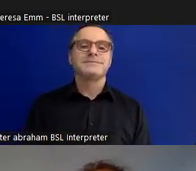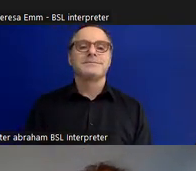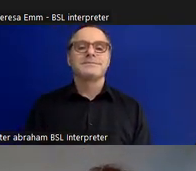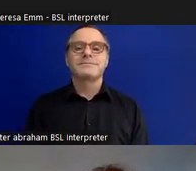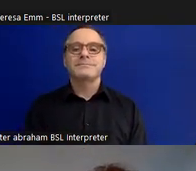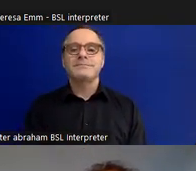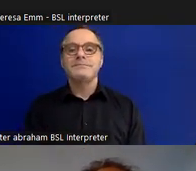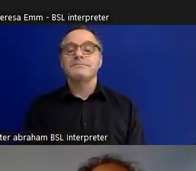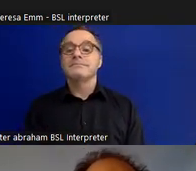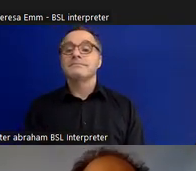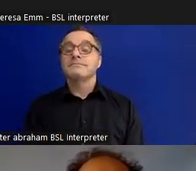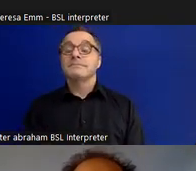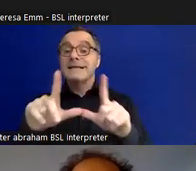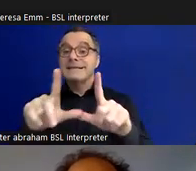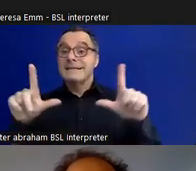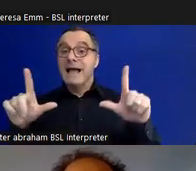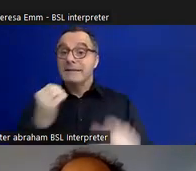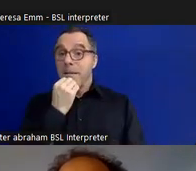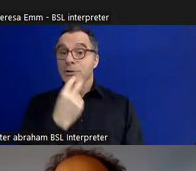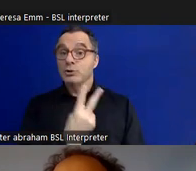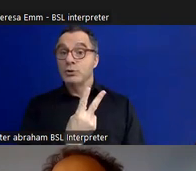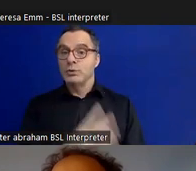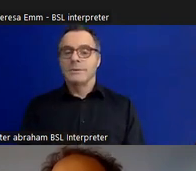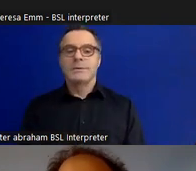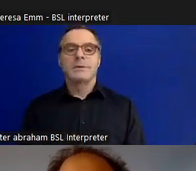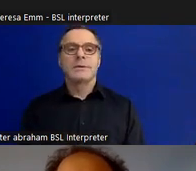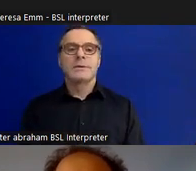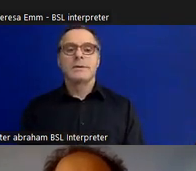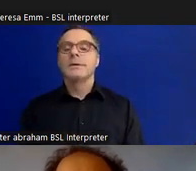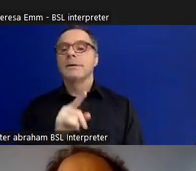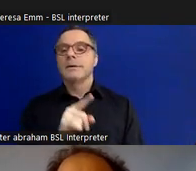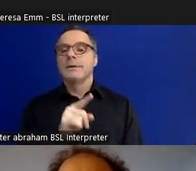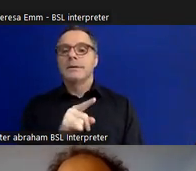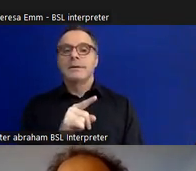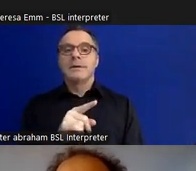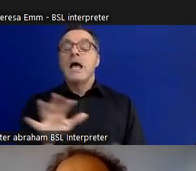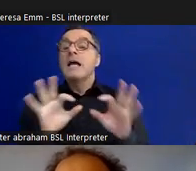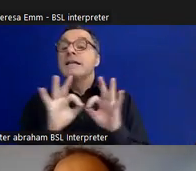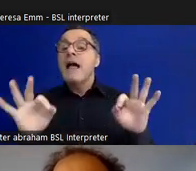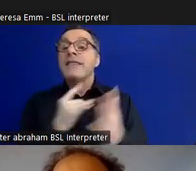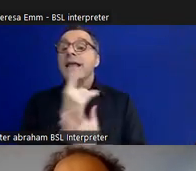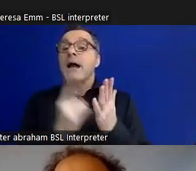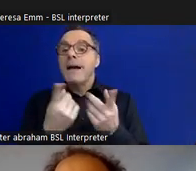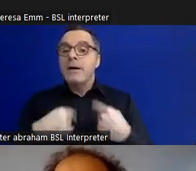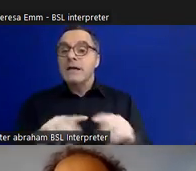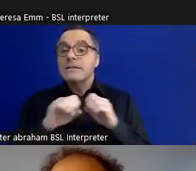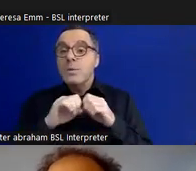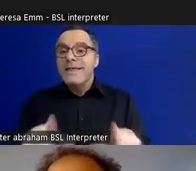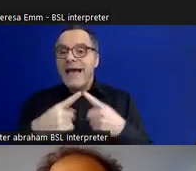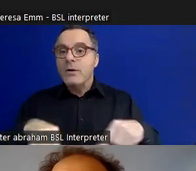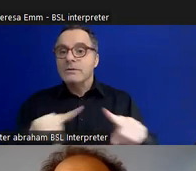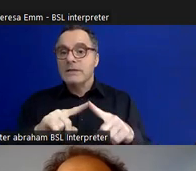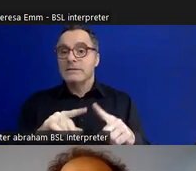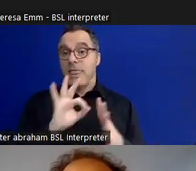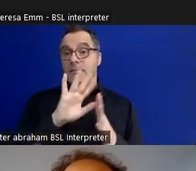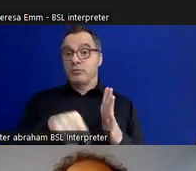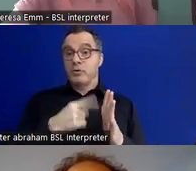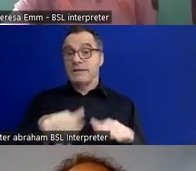So, the second slide is where 'Nothing About Us Without Us' as a project began. We did a